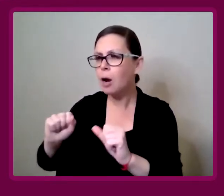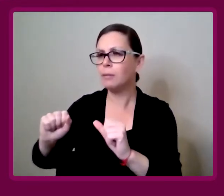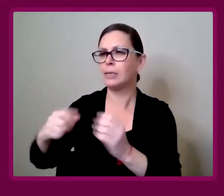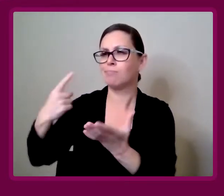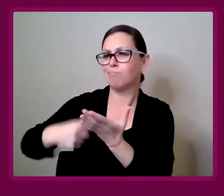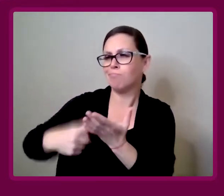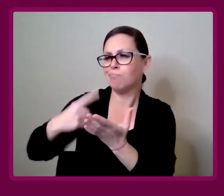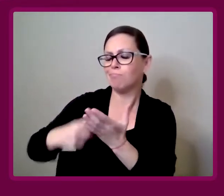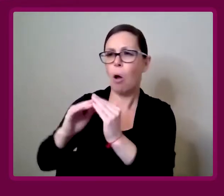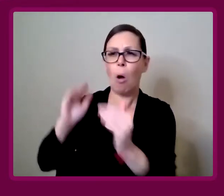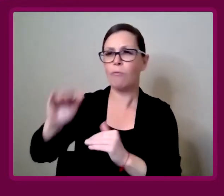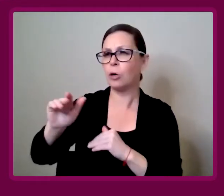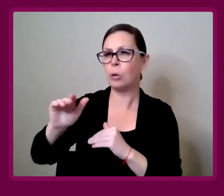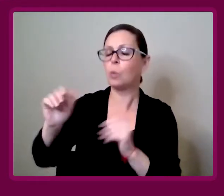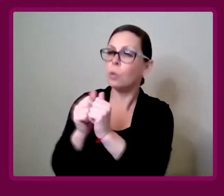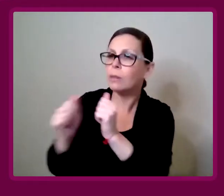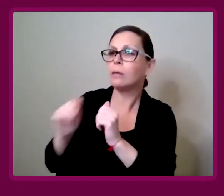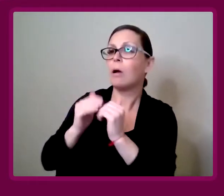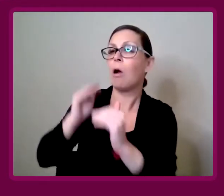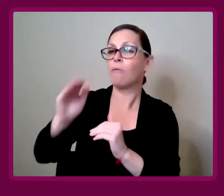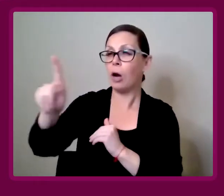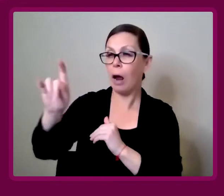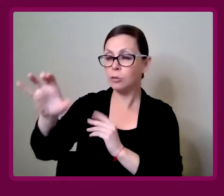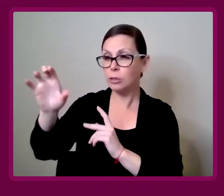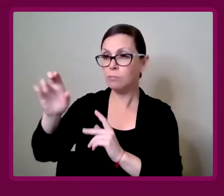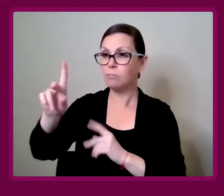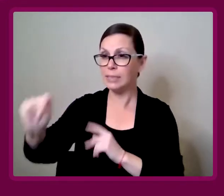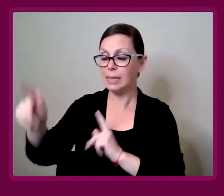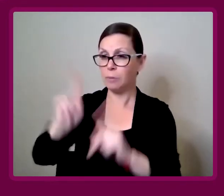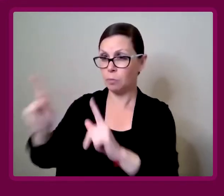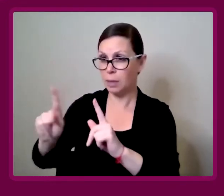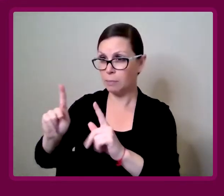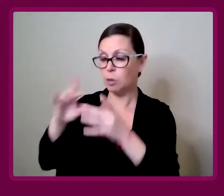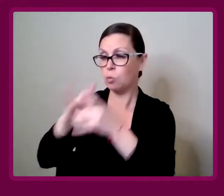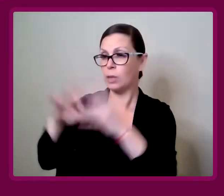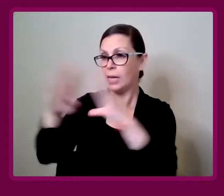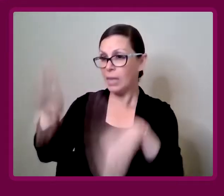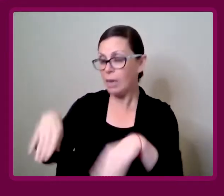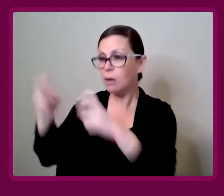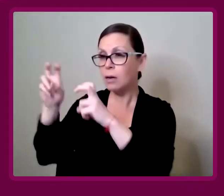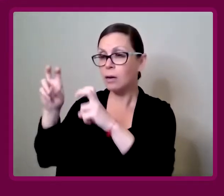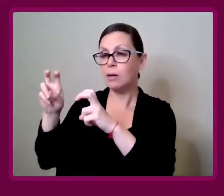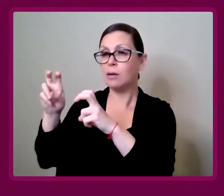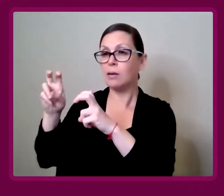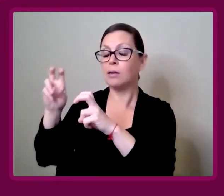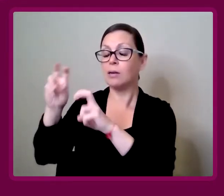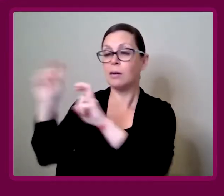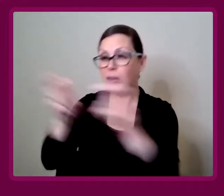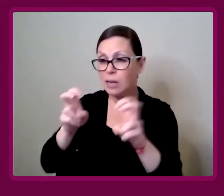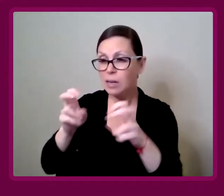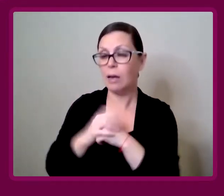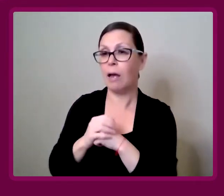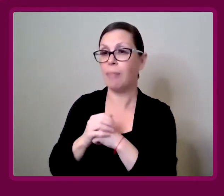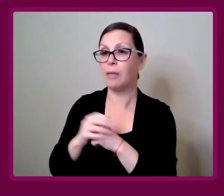of disabled people, more specifically around their housing issues. Amy Francis-Smith: The themes that kept recurring were things